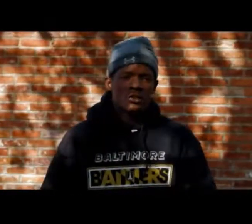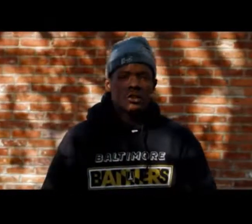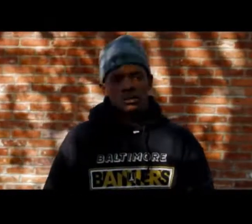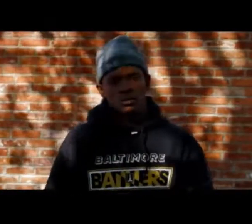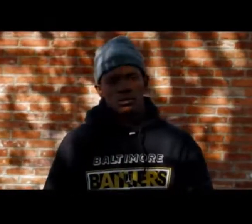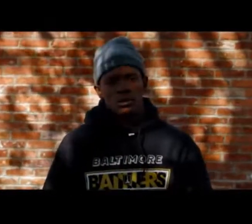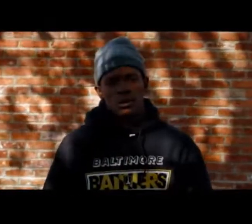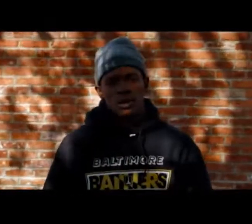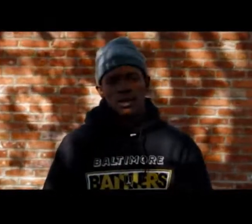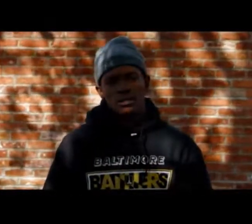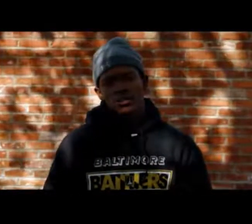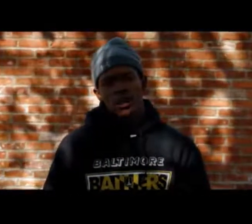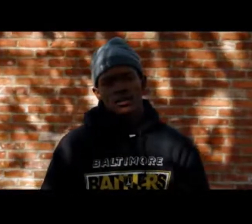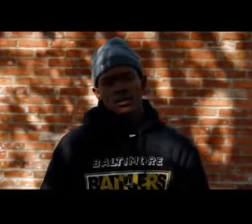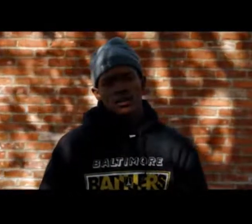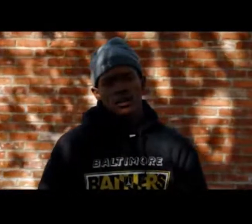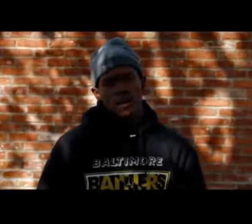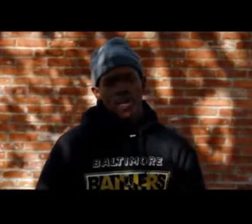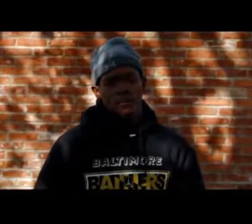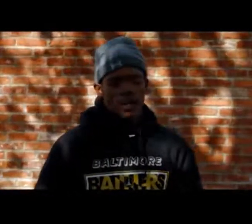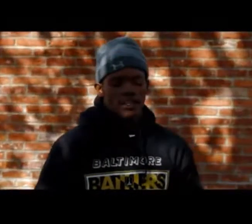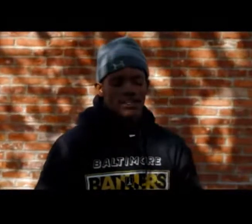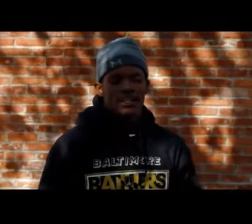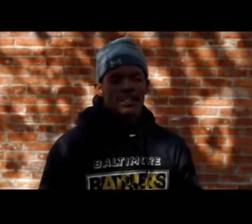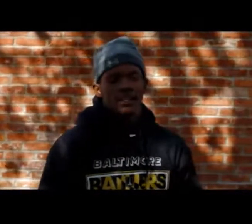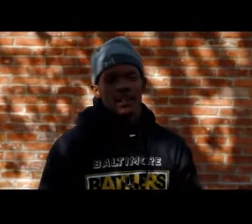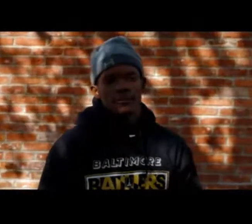all like no grab his phone grab his phone grab my phone